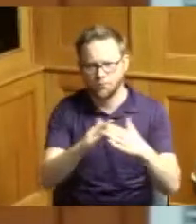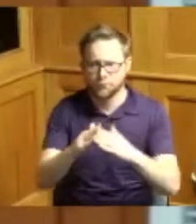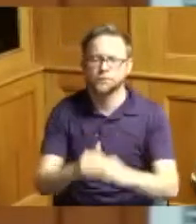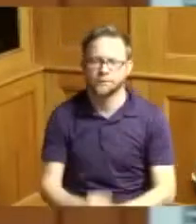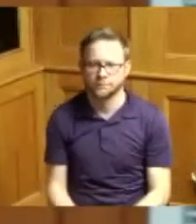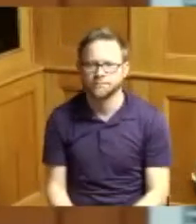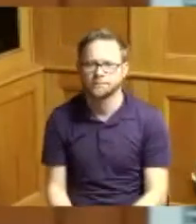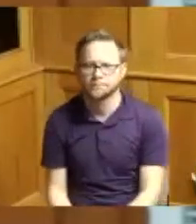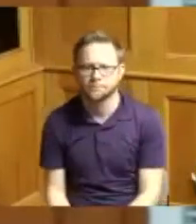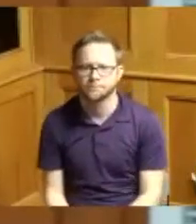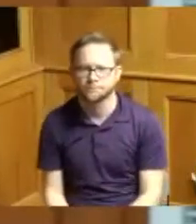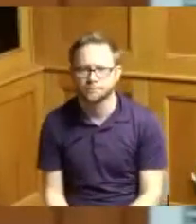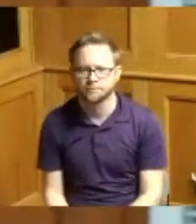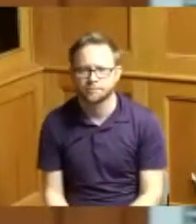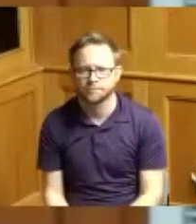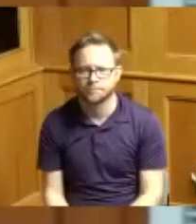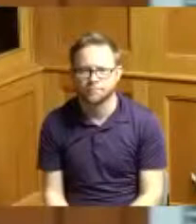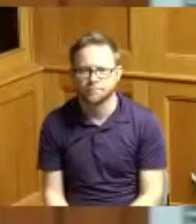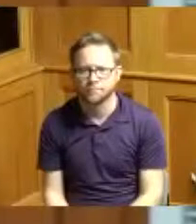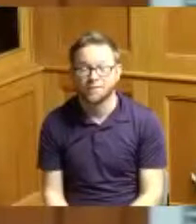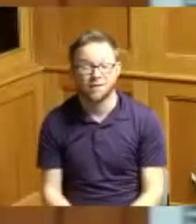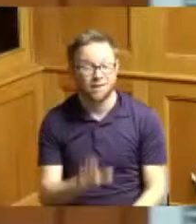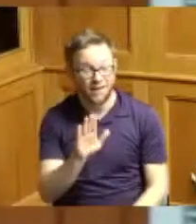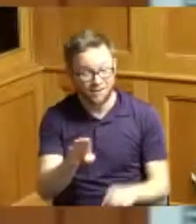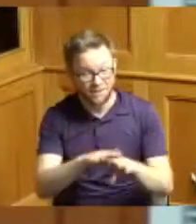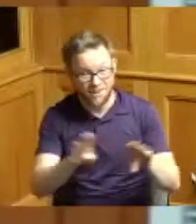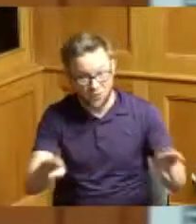and they added they passed that on to their own children too